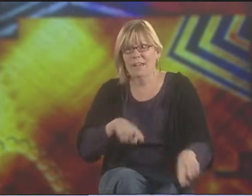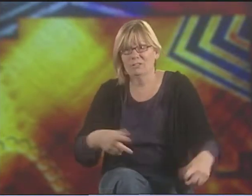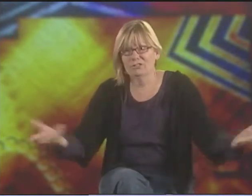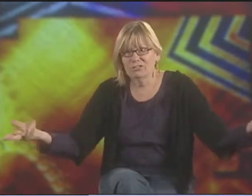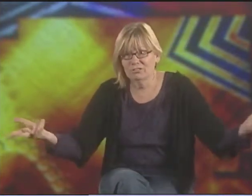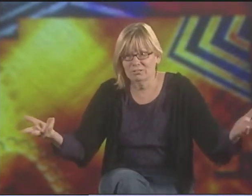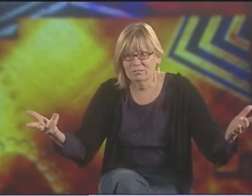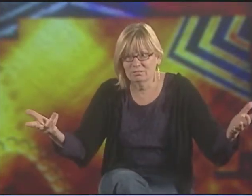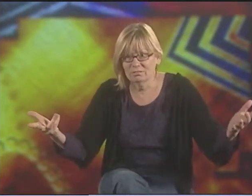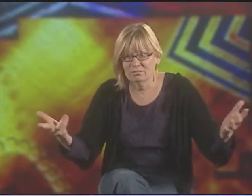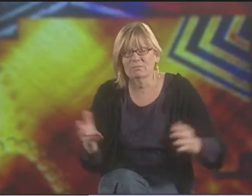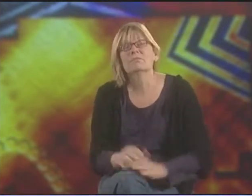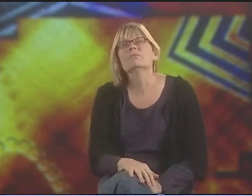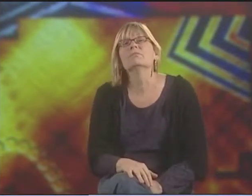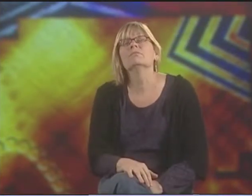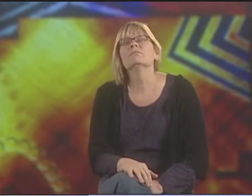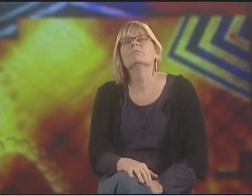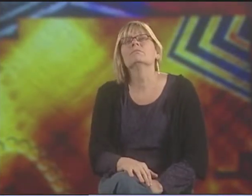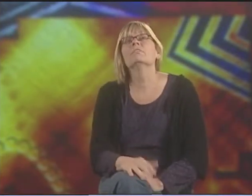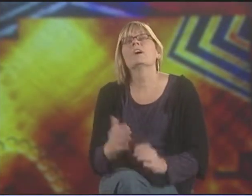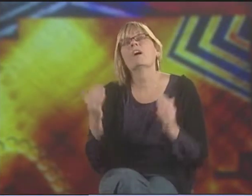WHAT'S IT FOR? IT DOESN'T HELP ME COMMUNICATE.